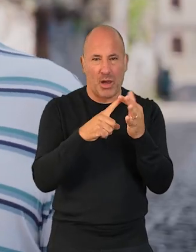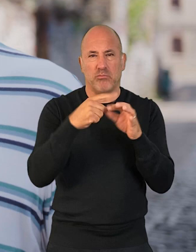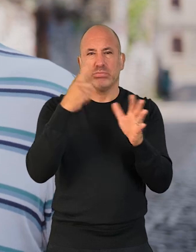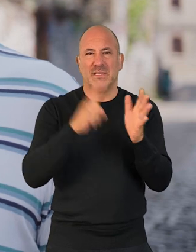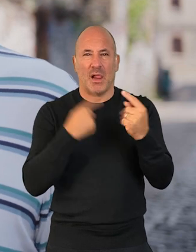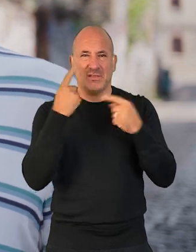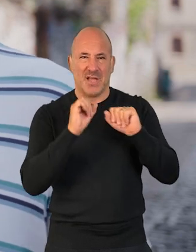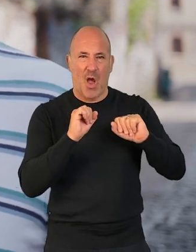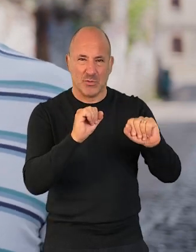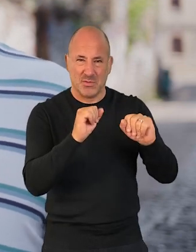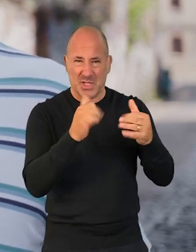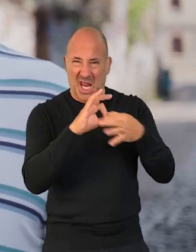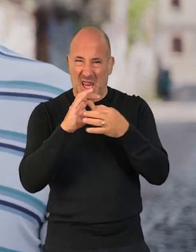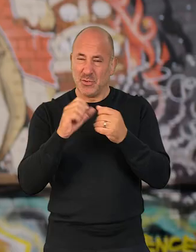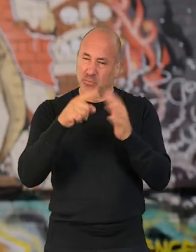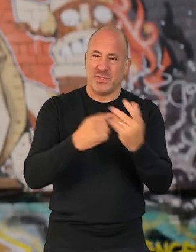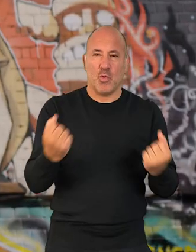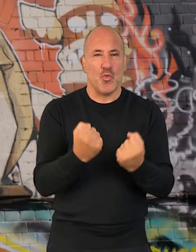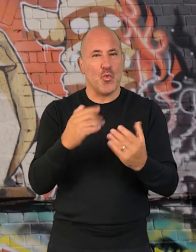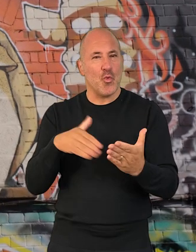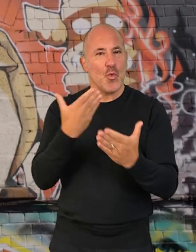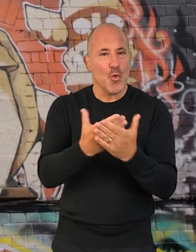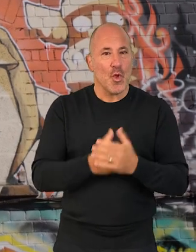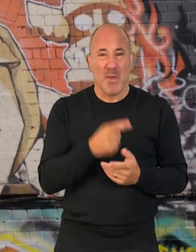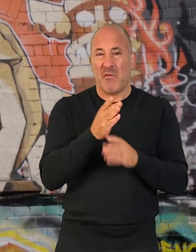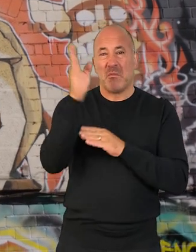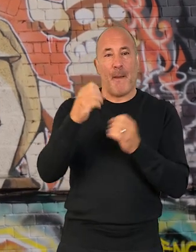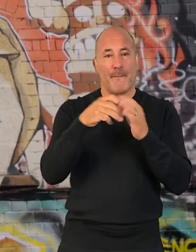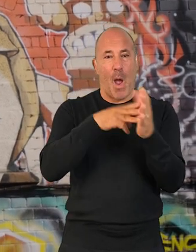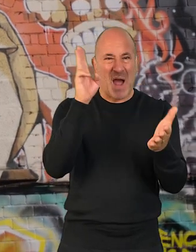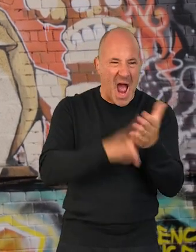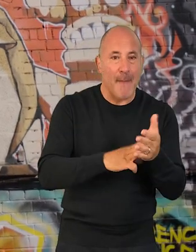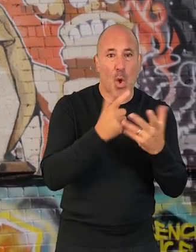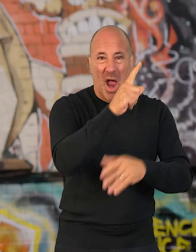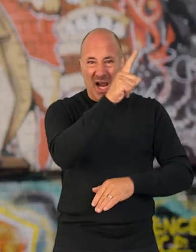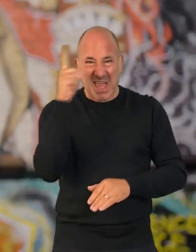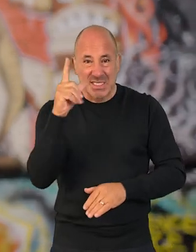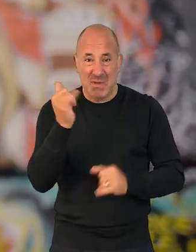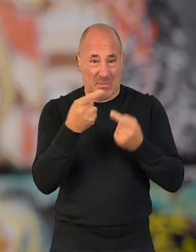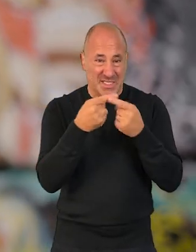of those good things that's got that rich Bristol heritage. But if you're up in another city like Birmingham or Leeds, it might be something completely different